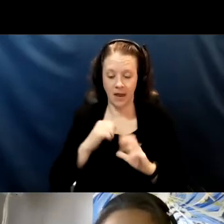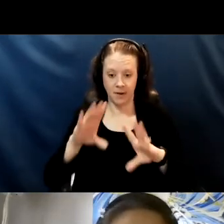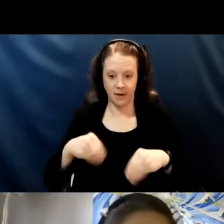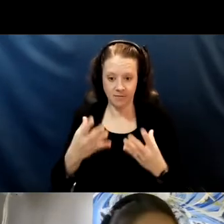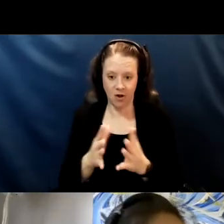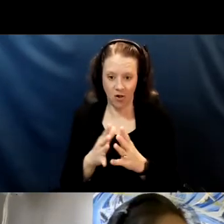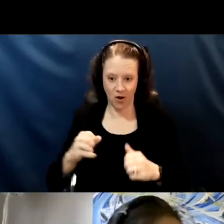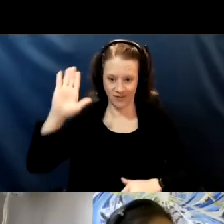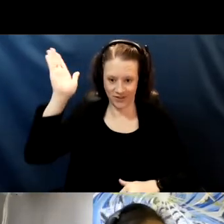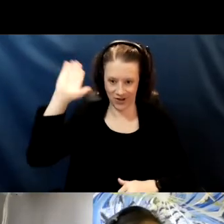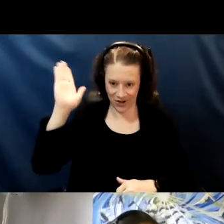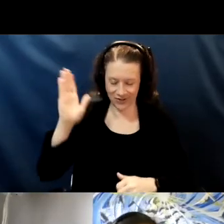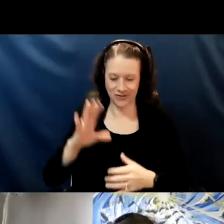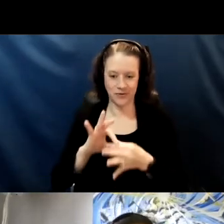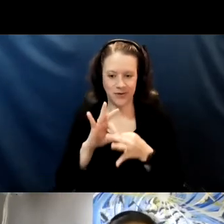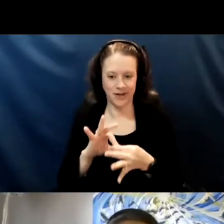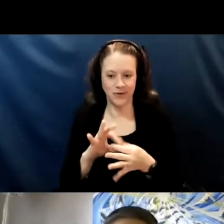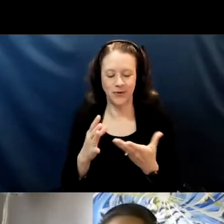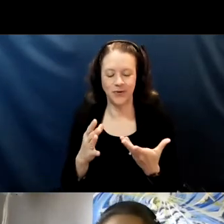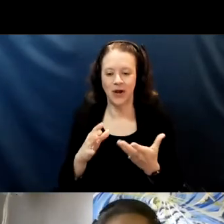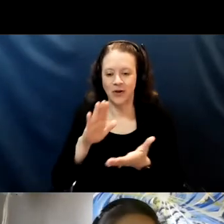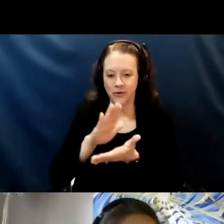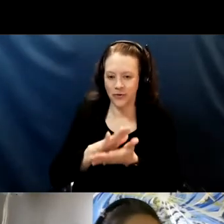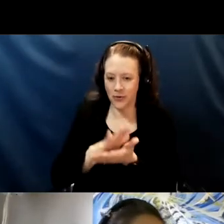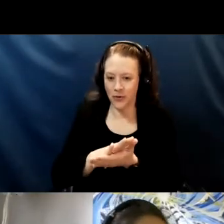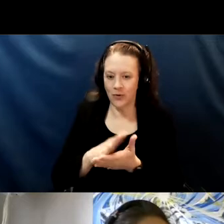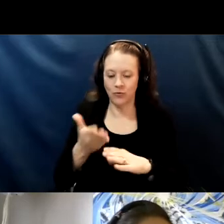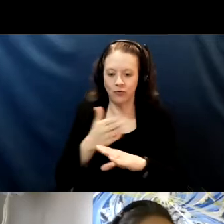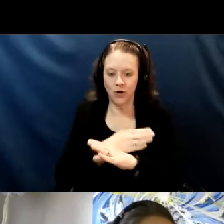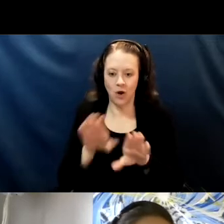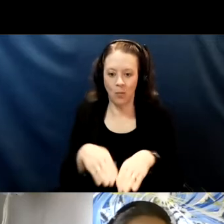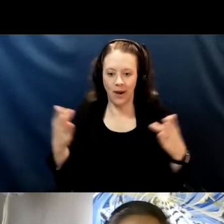around school reopening and the vaccine.